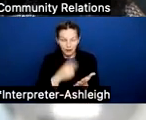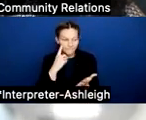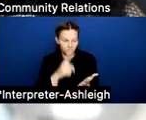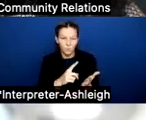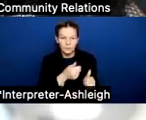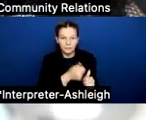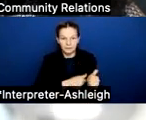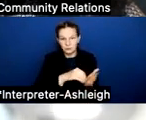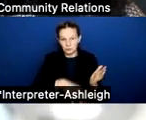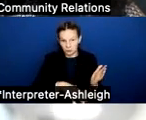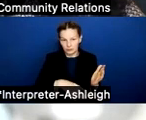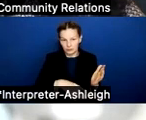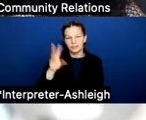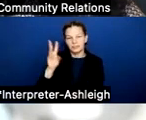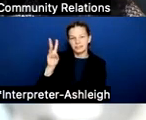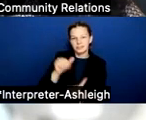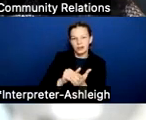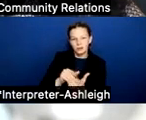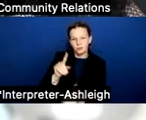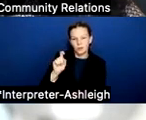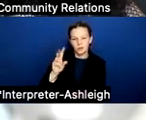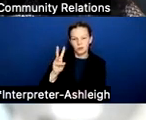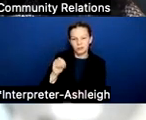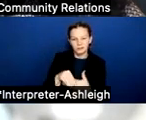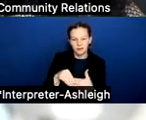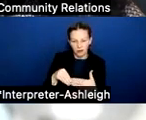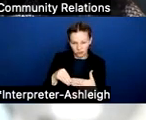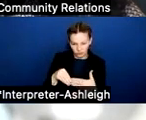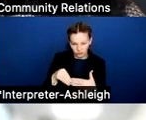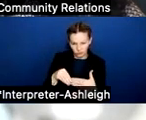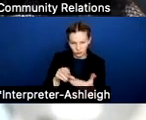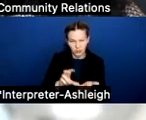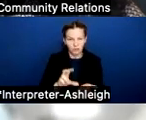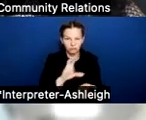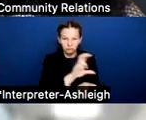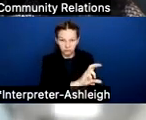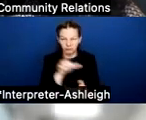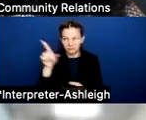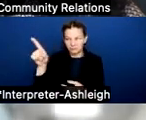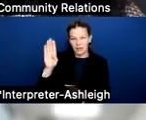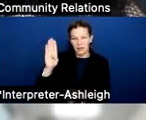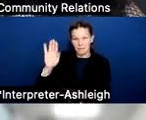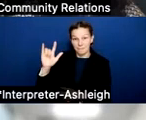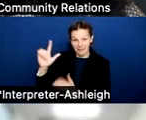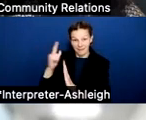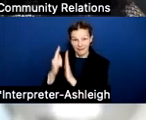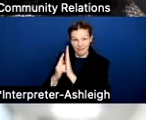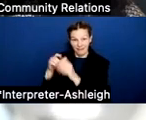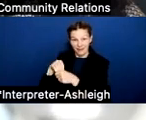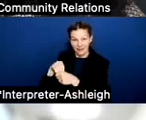it's $6,160. There's a bill in the House that's proposed to take it to $6,250.